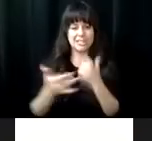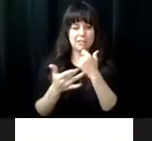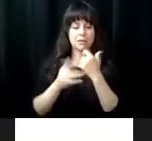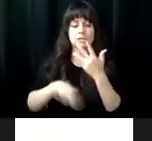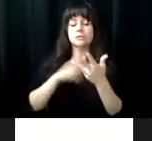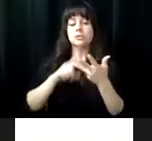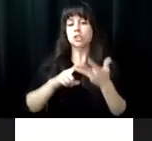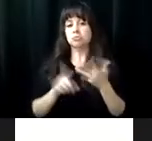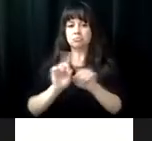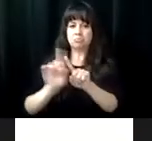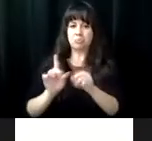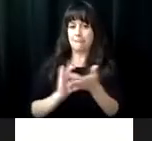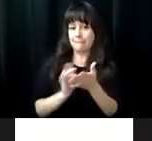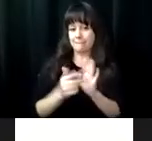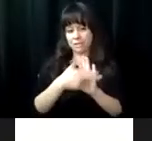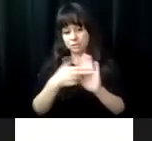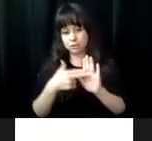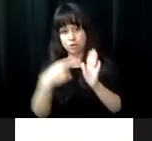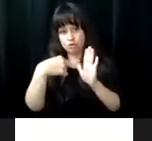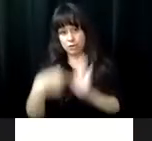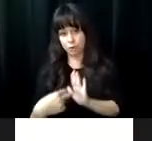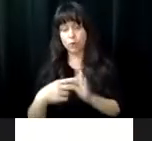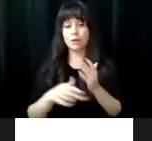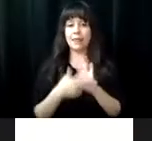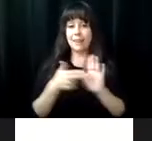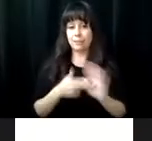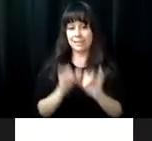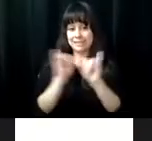ive equipment such as talking glue come tears